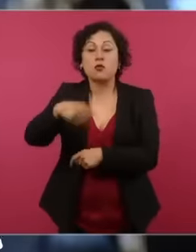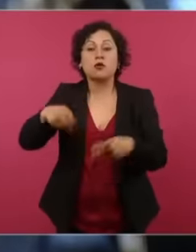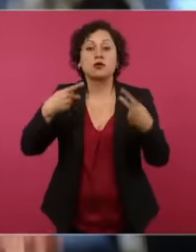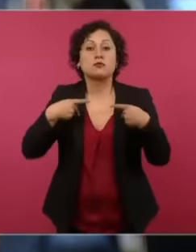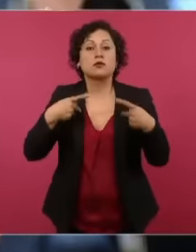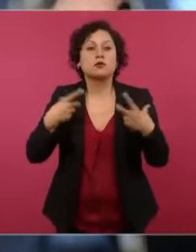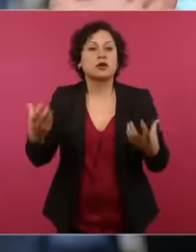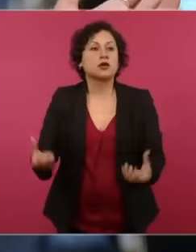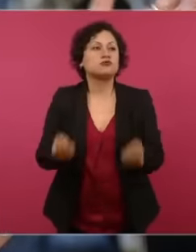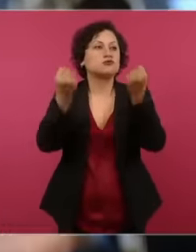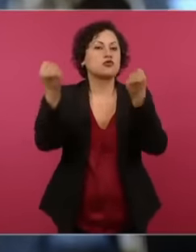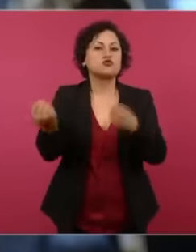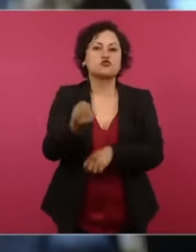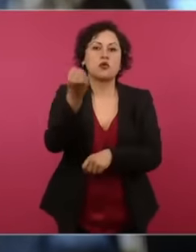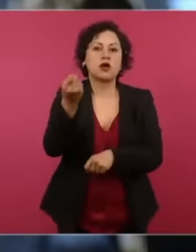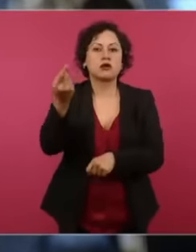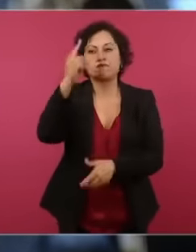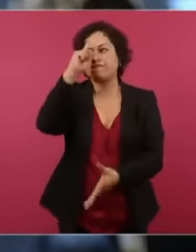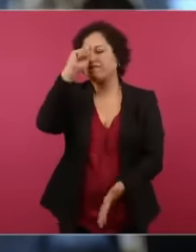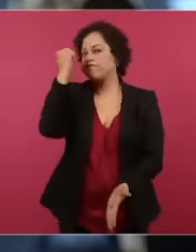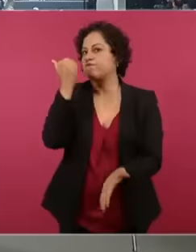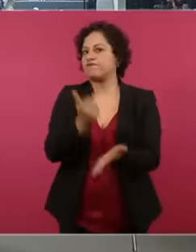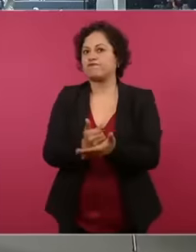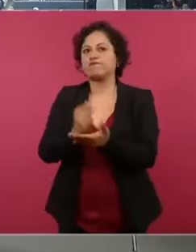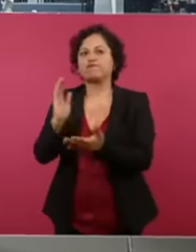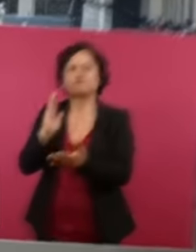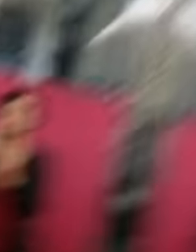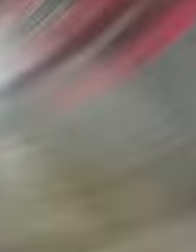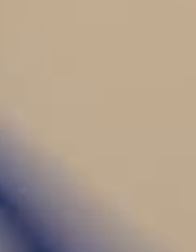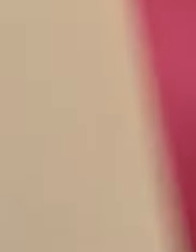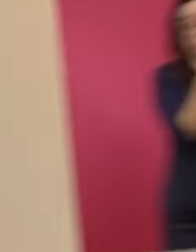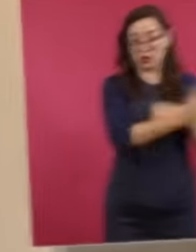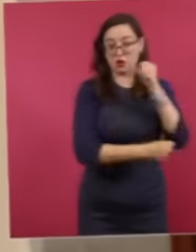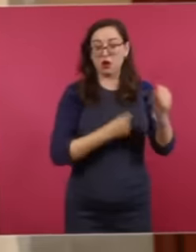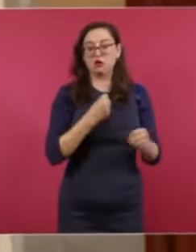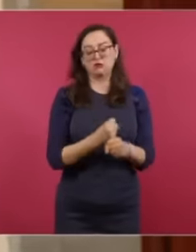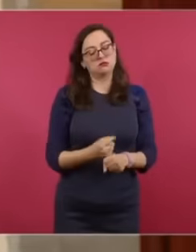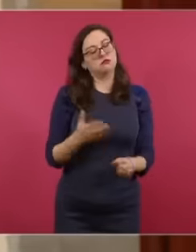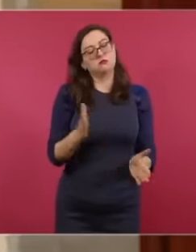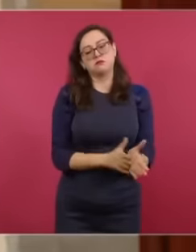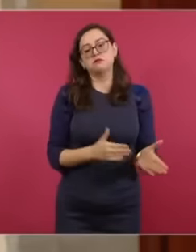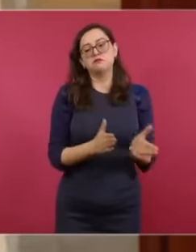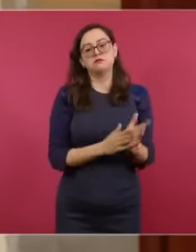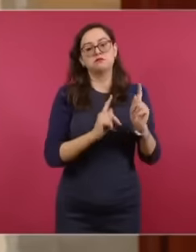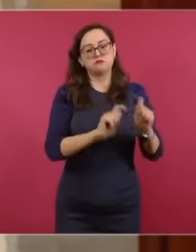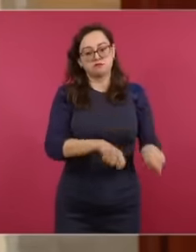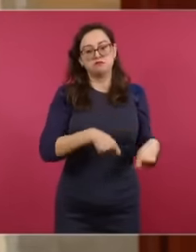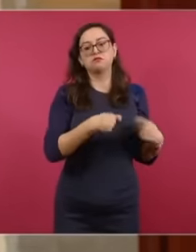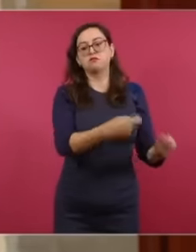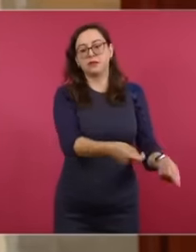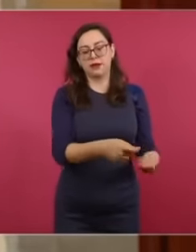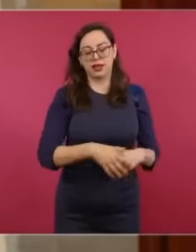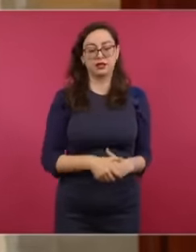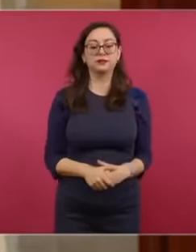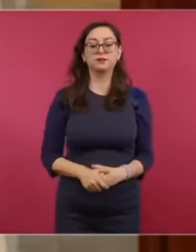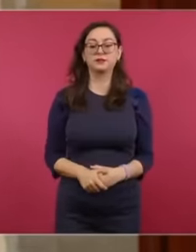everything the Telemundo reporters say is completely false in light of this. leaves